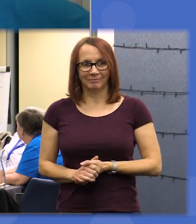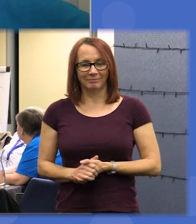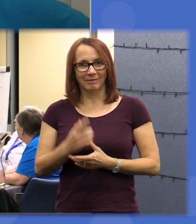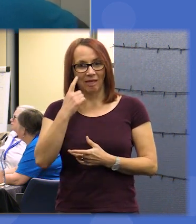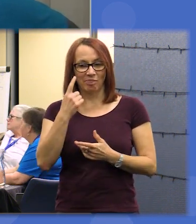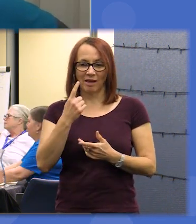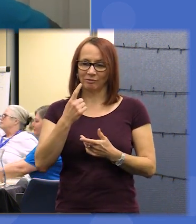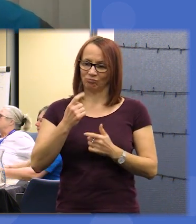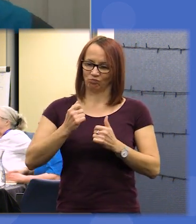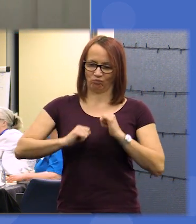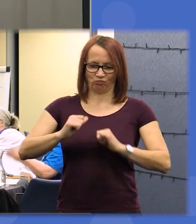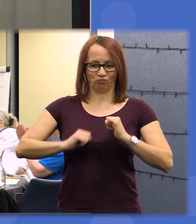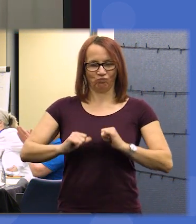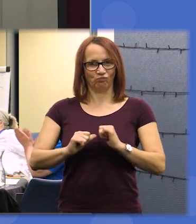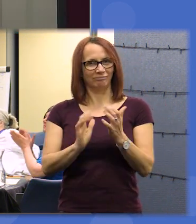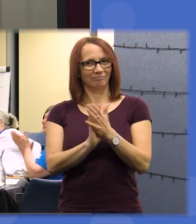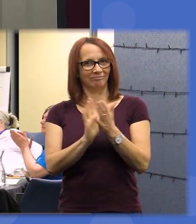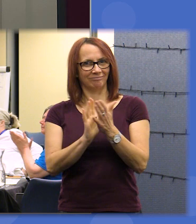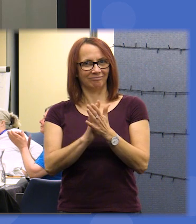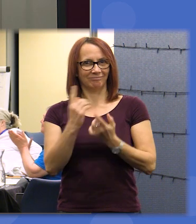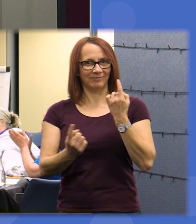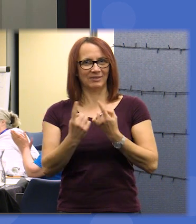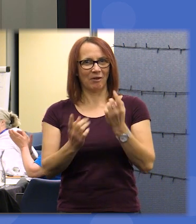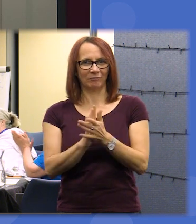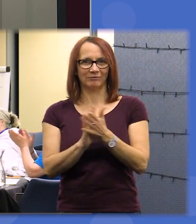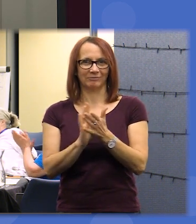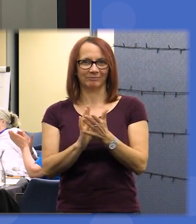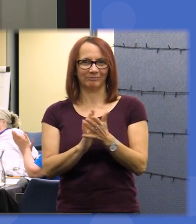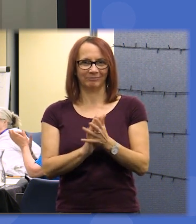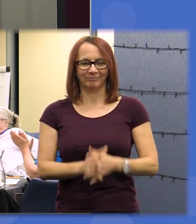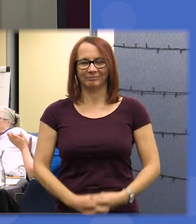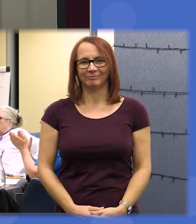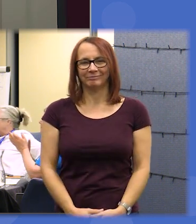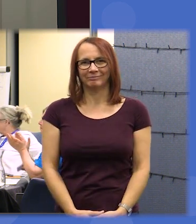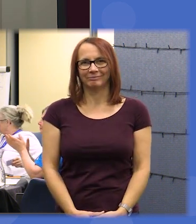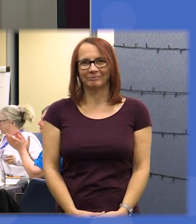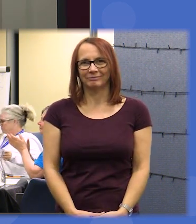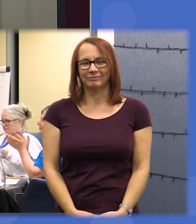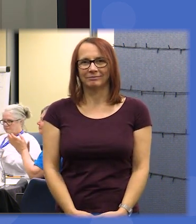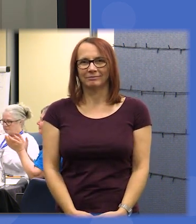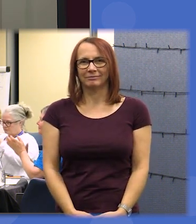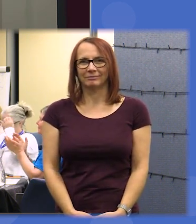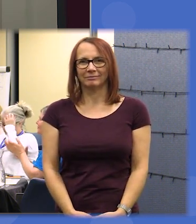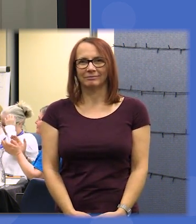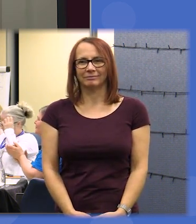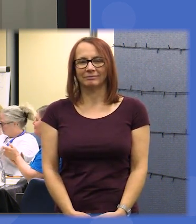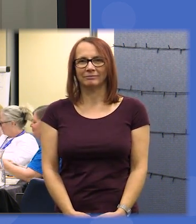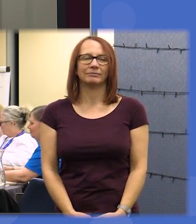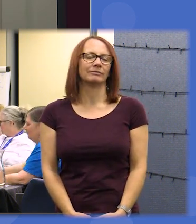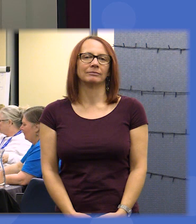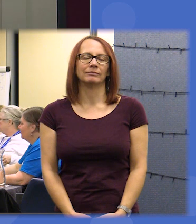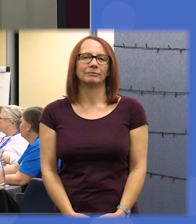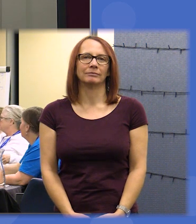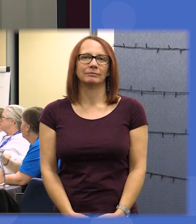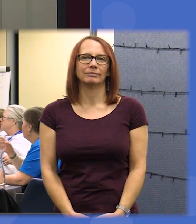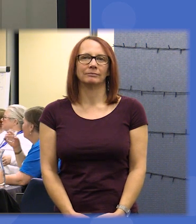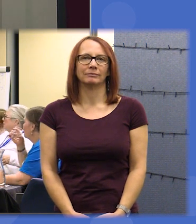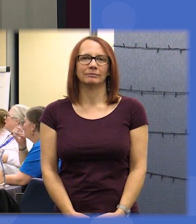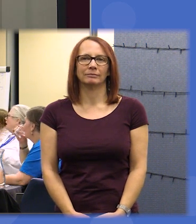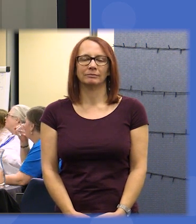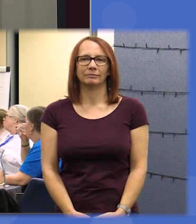of applause so please again fantastic okay I'm just going to keep you very